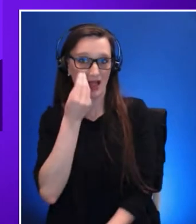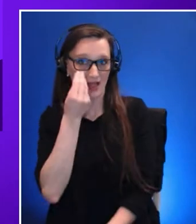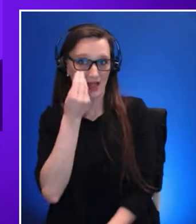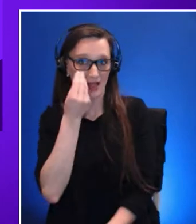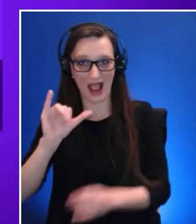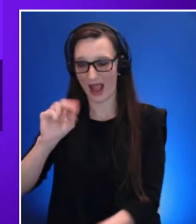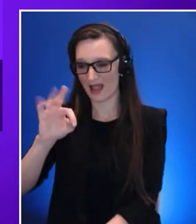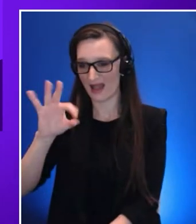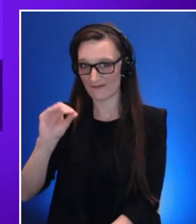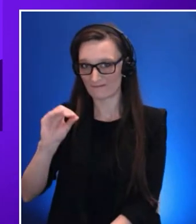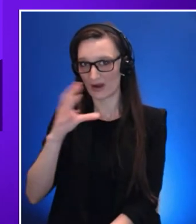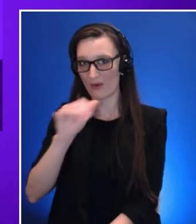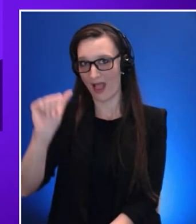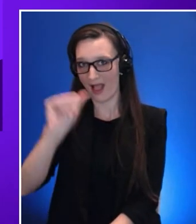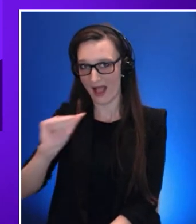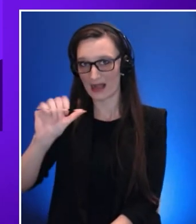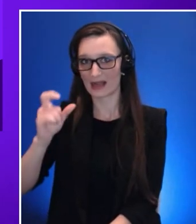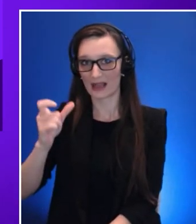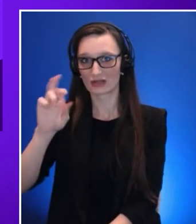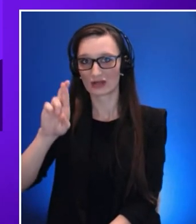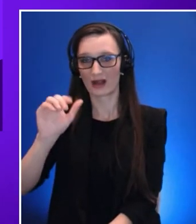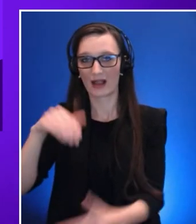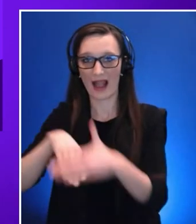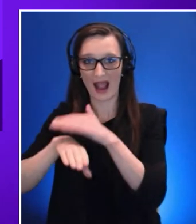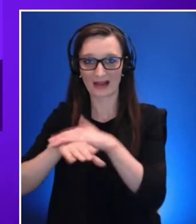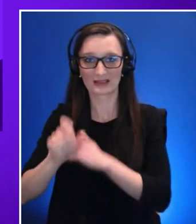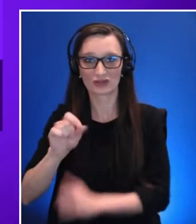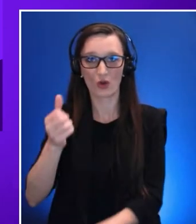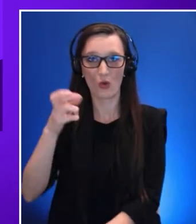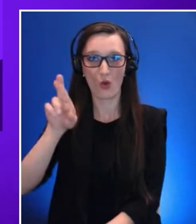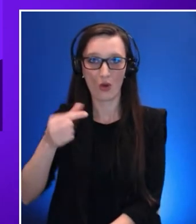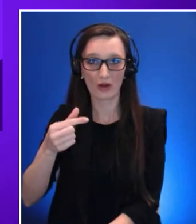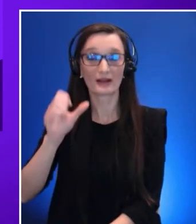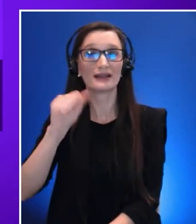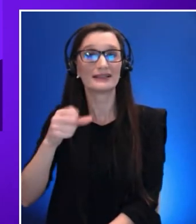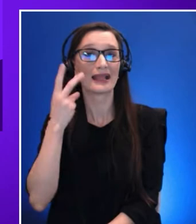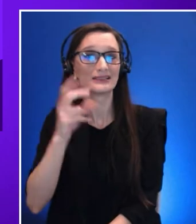closed captioning is available by clicking on the closed caption button on the bottom of your screen